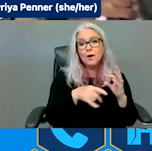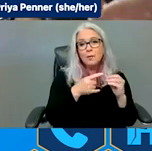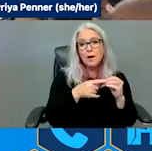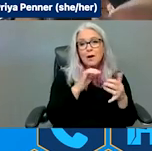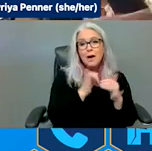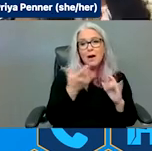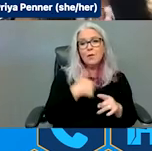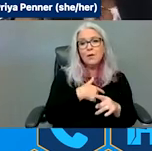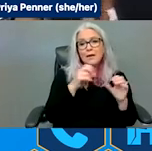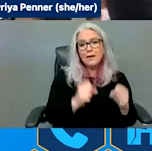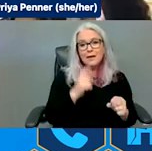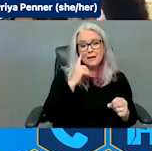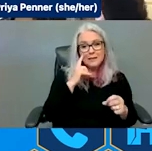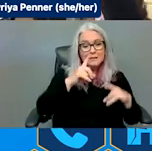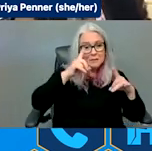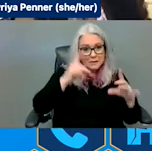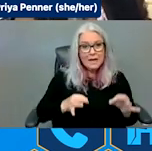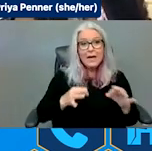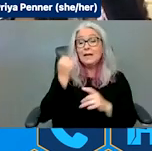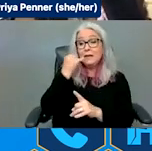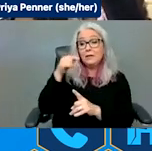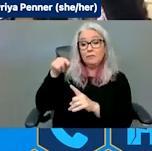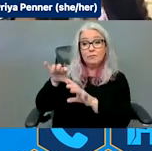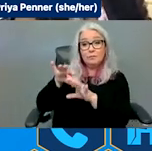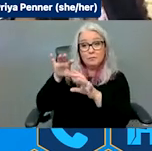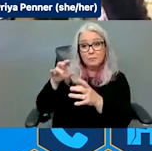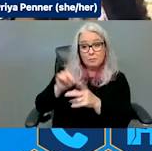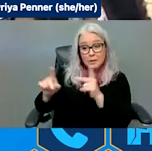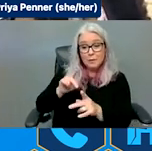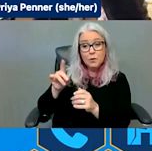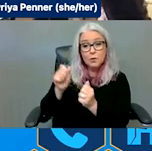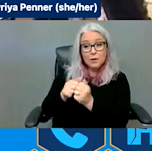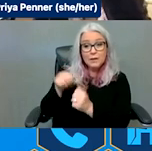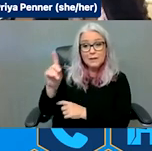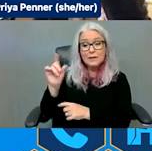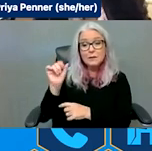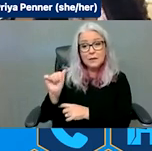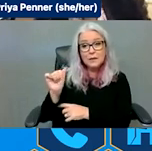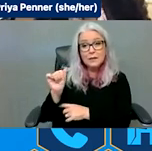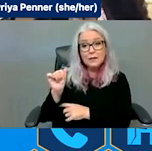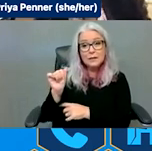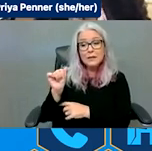people with disabilities are in the community in their own